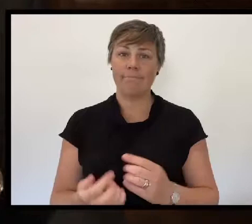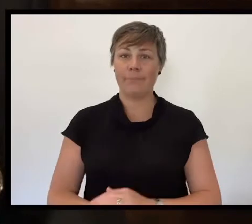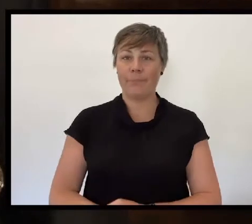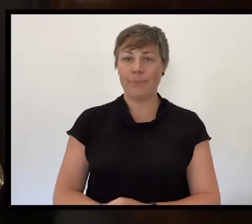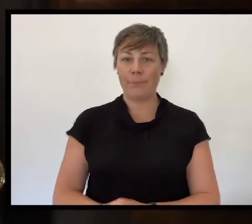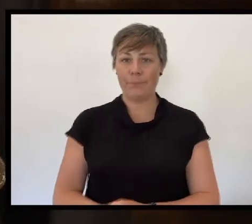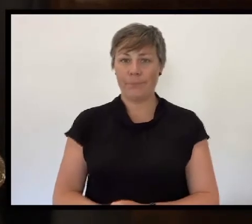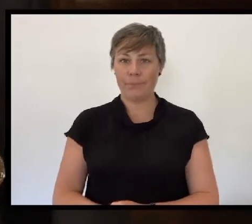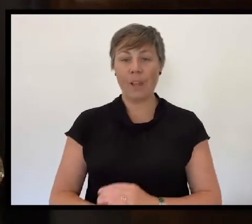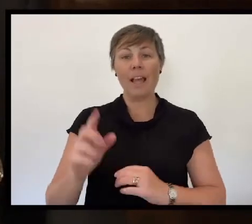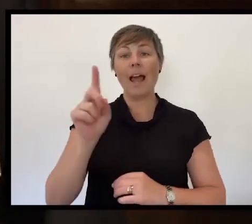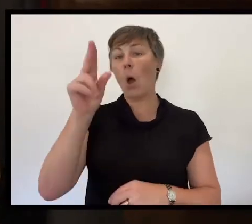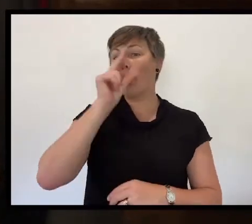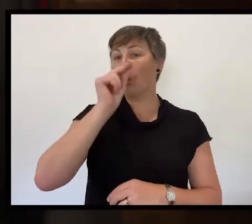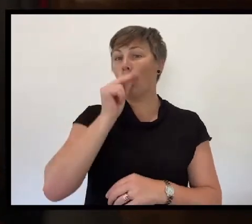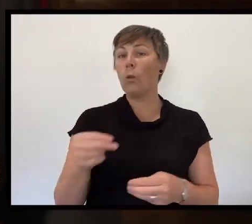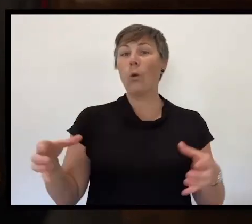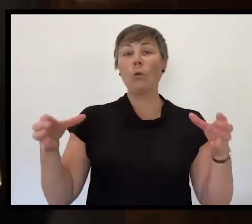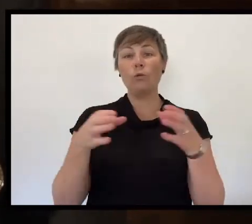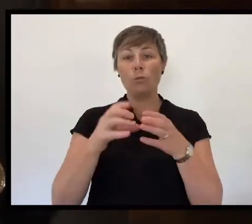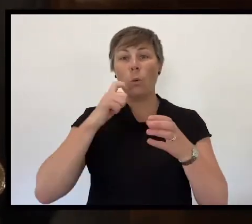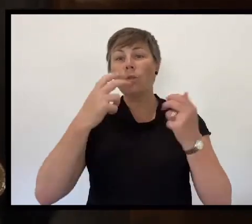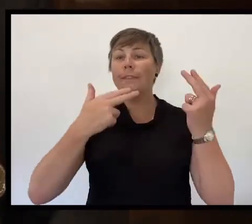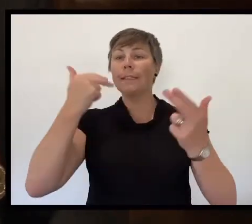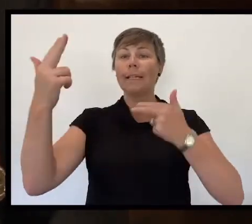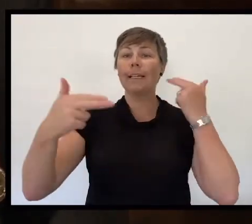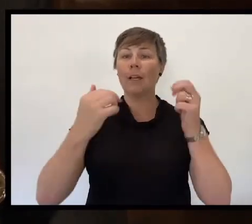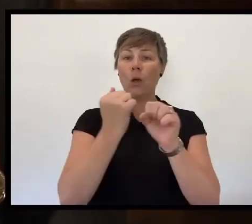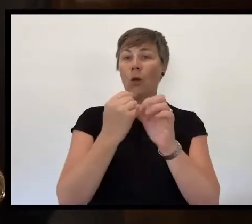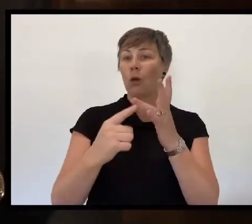Exaudi Youth Choir will now sing Goin’ Home.